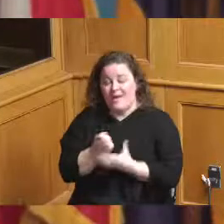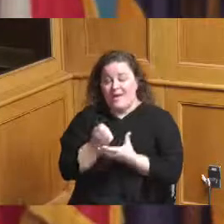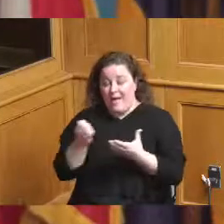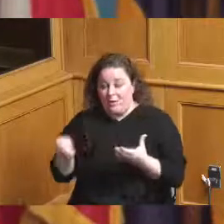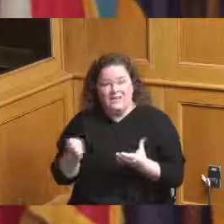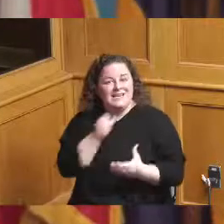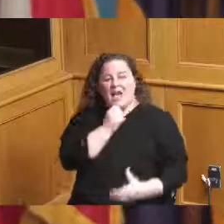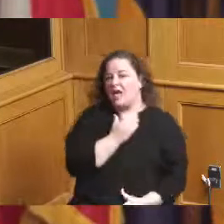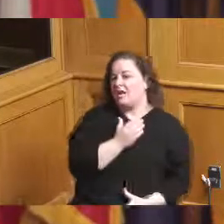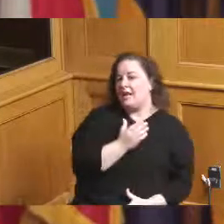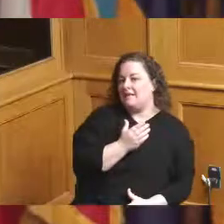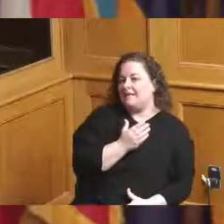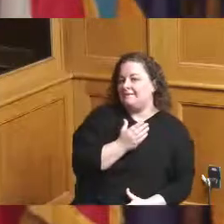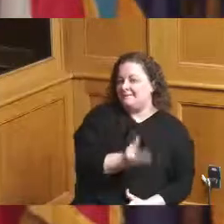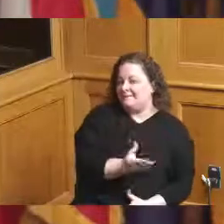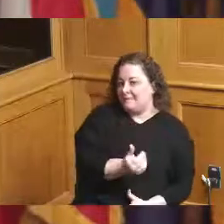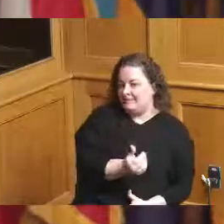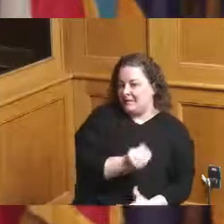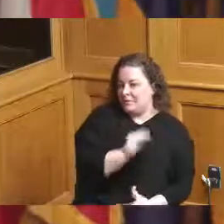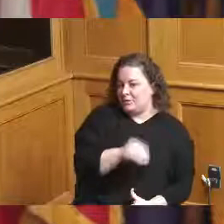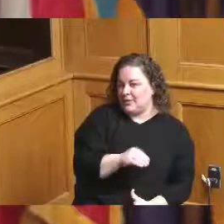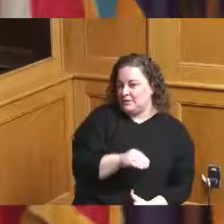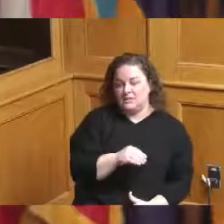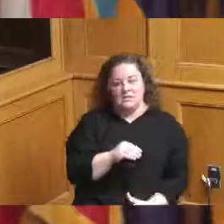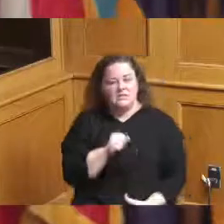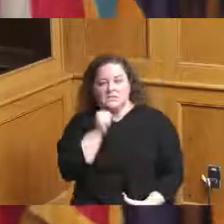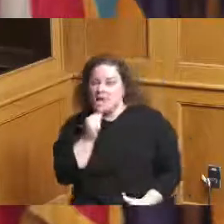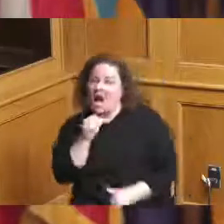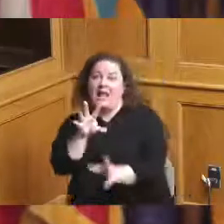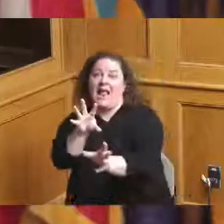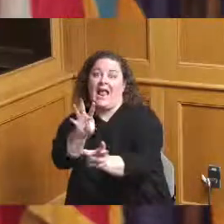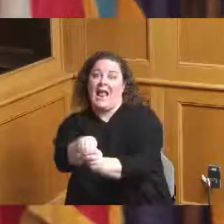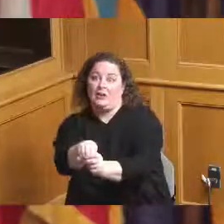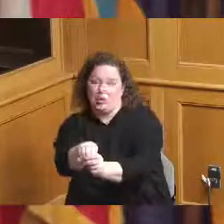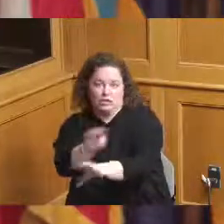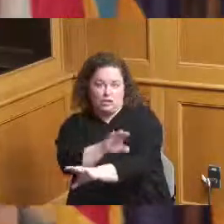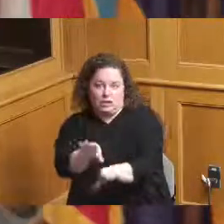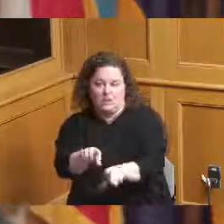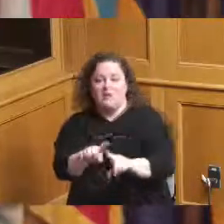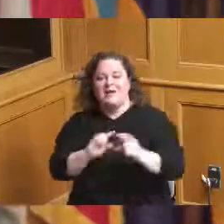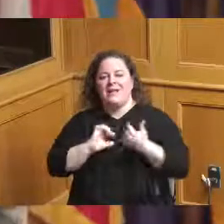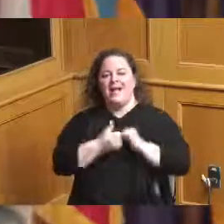not inclusion because we don't water that word down but how do we get partnership from the I